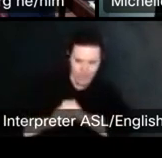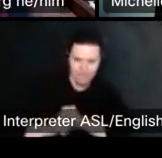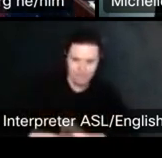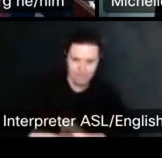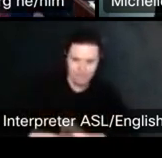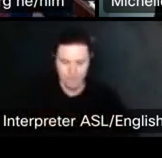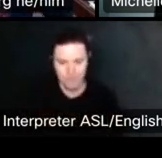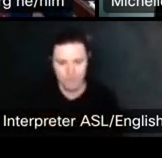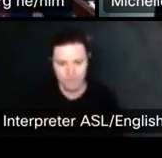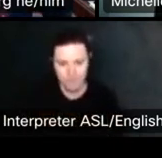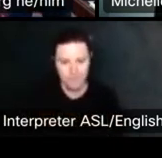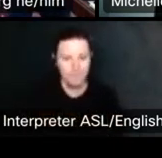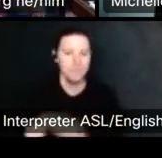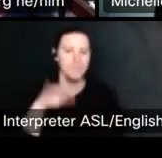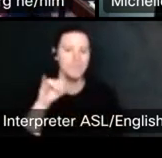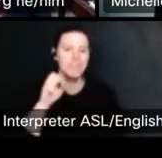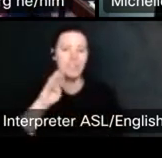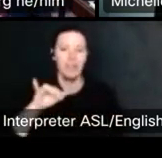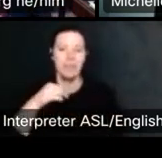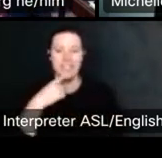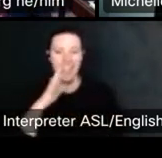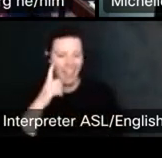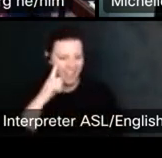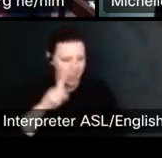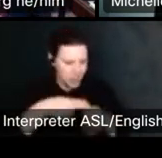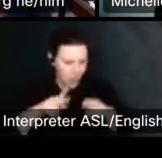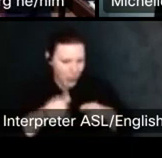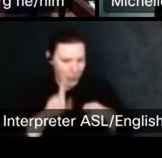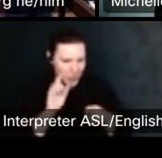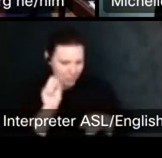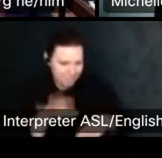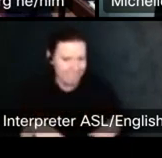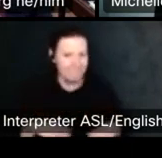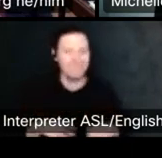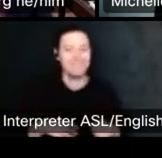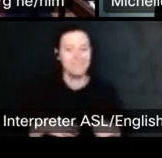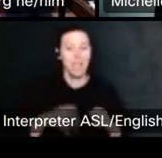Um, do copyright laws differ from state to state?